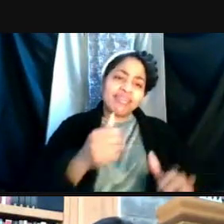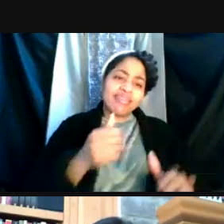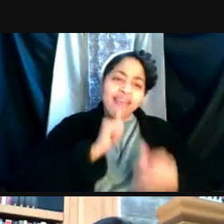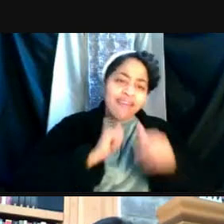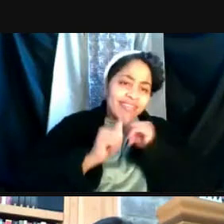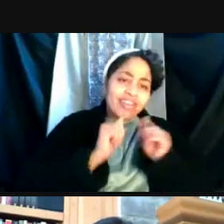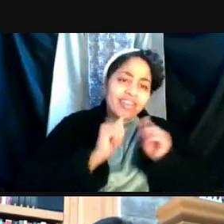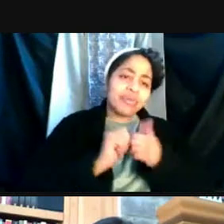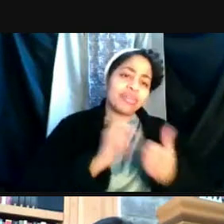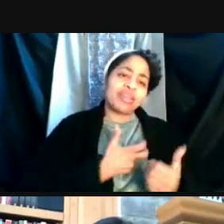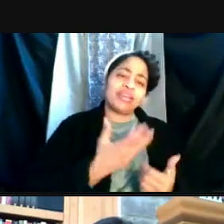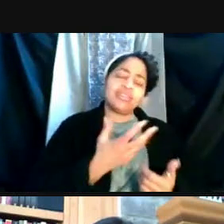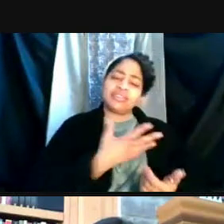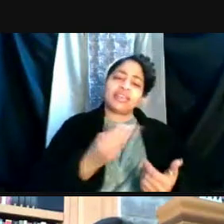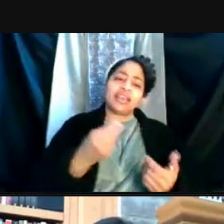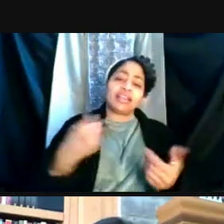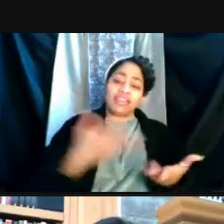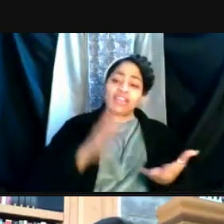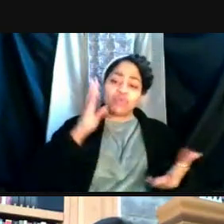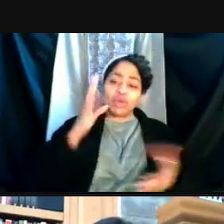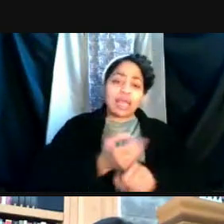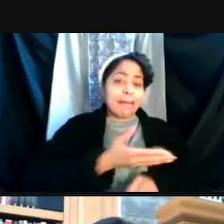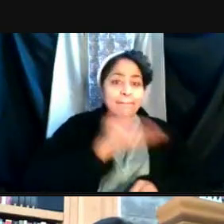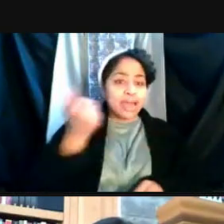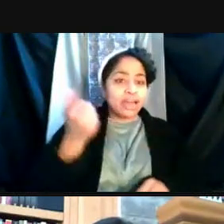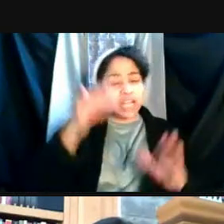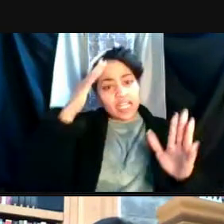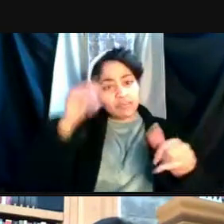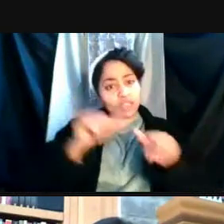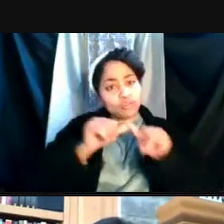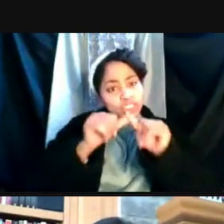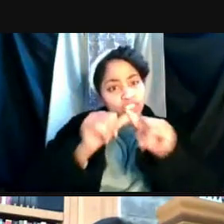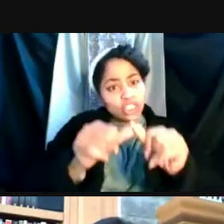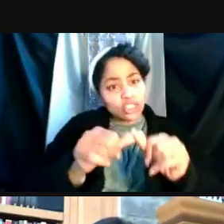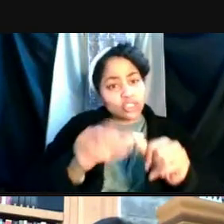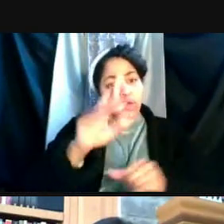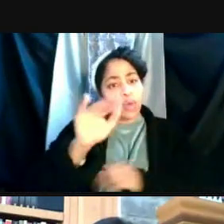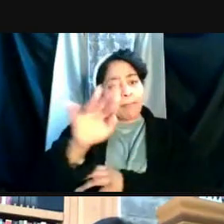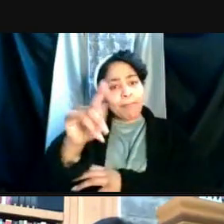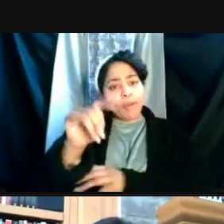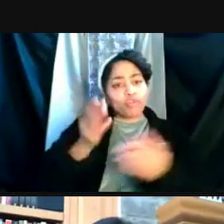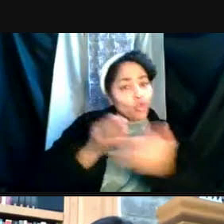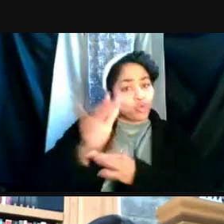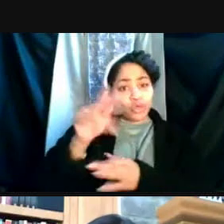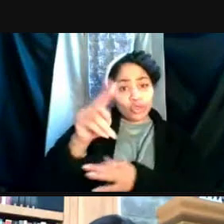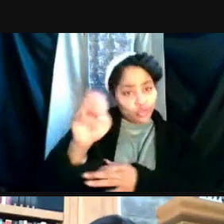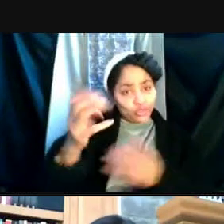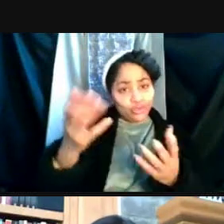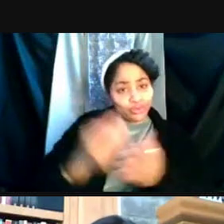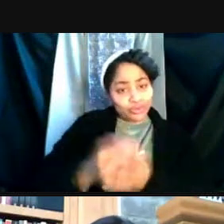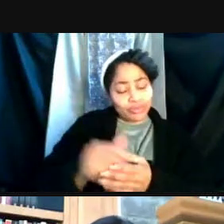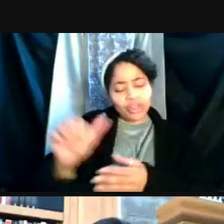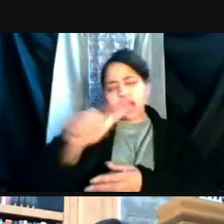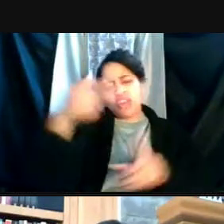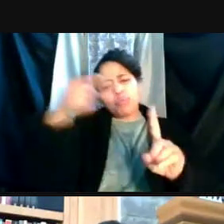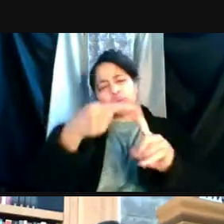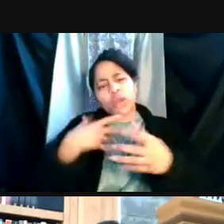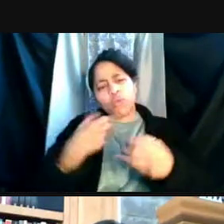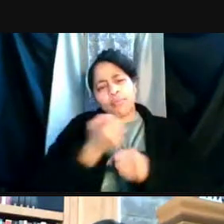but expect to continue remotely through a June timeframe. One other point I wanna make is,